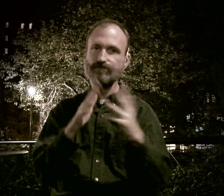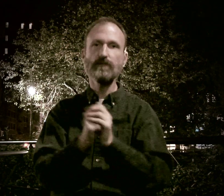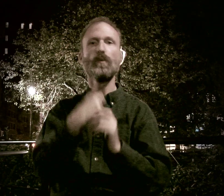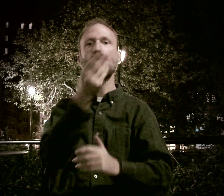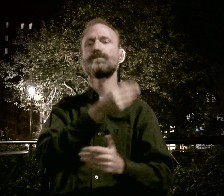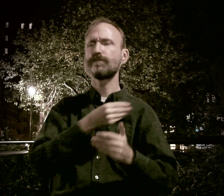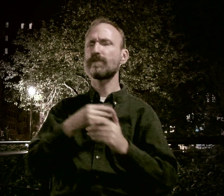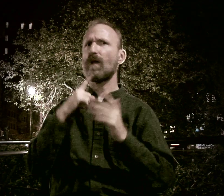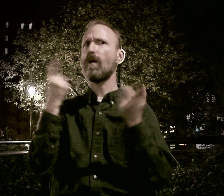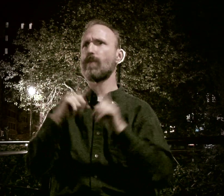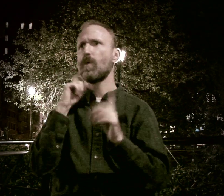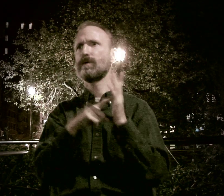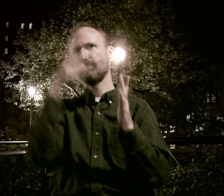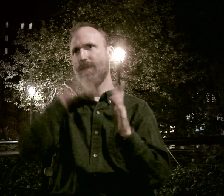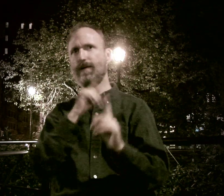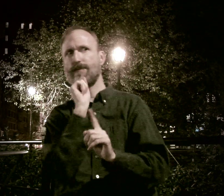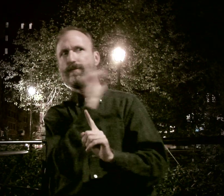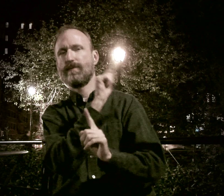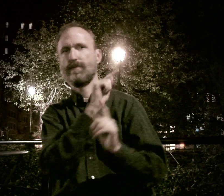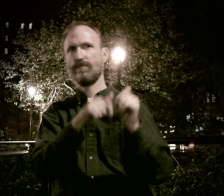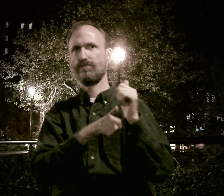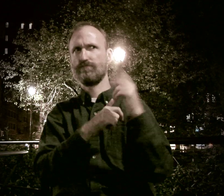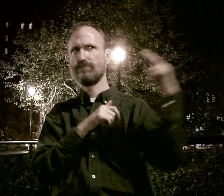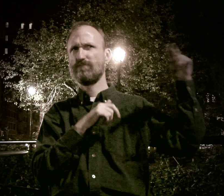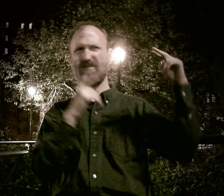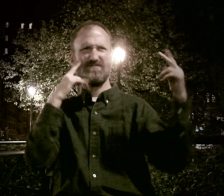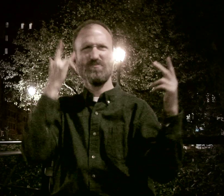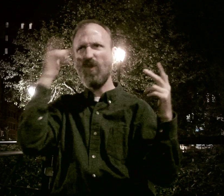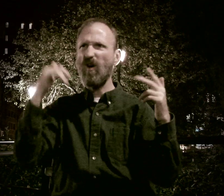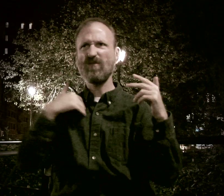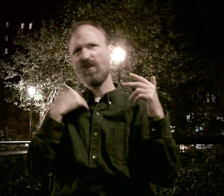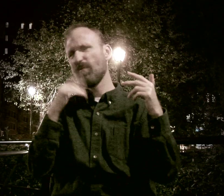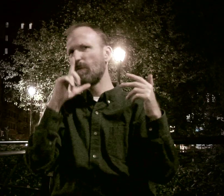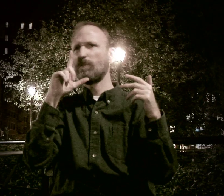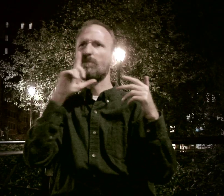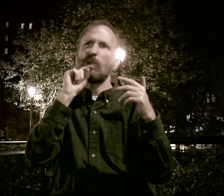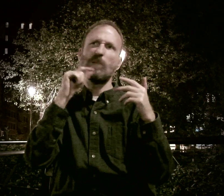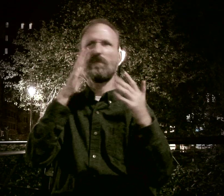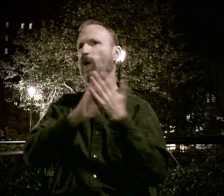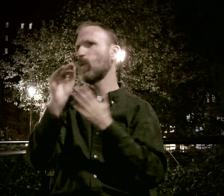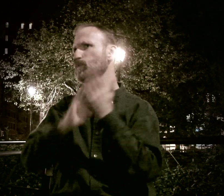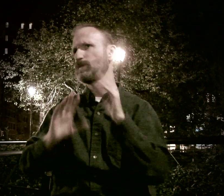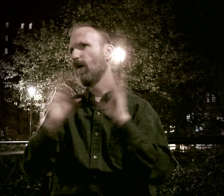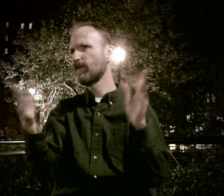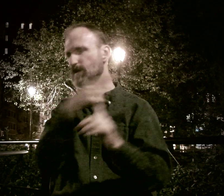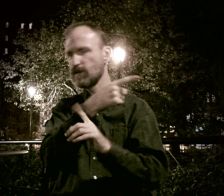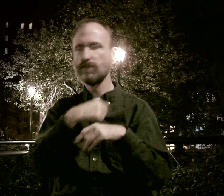And then what happened was, I noticed this guy looking at me, he looked to be about in his 20s, he was in college obviously.